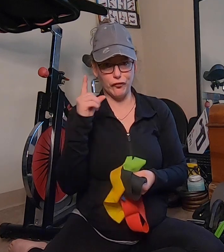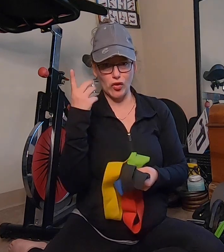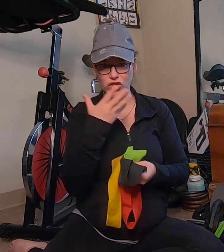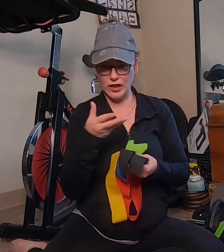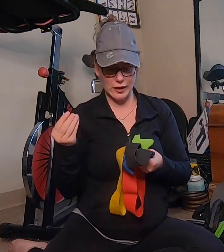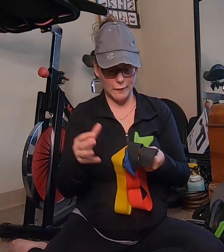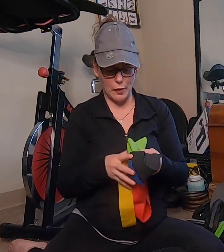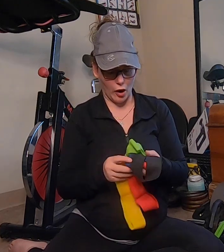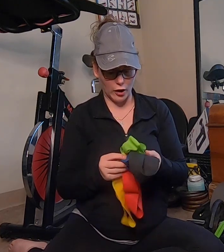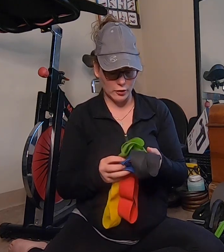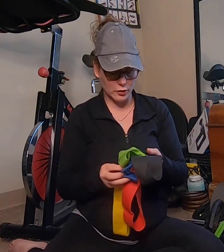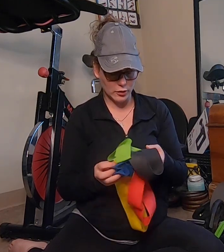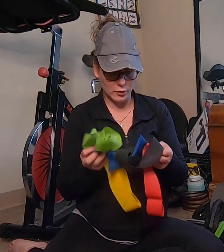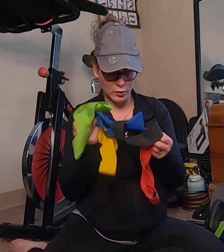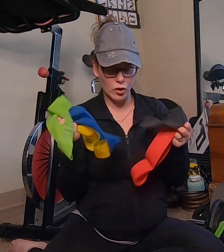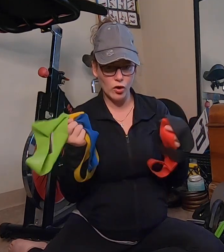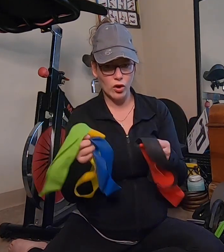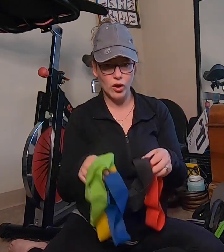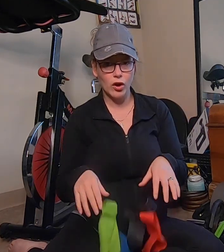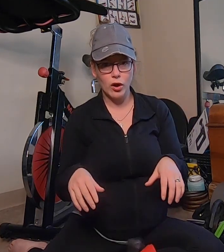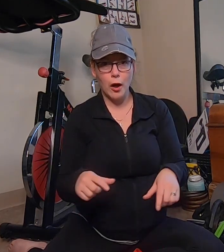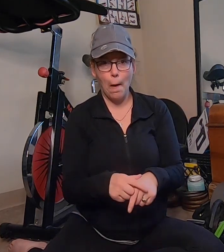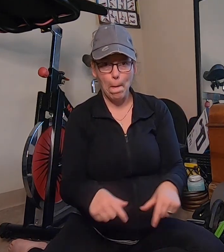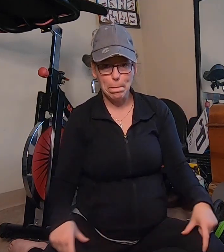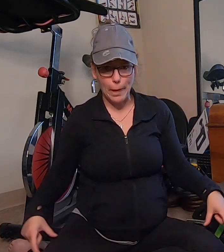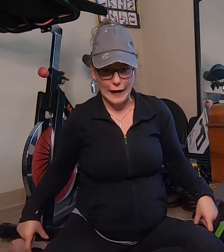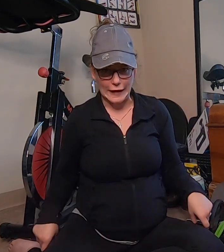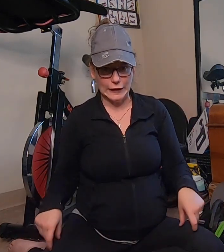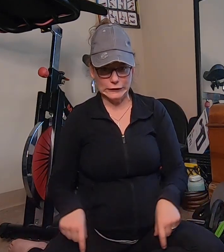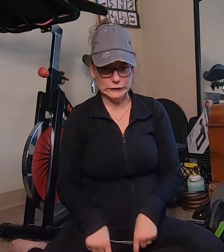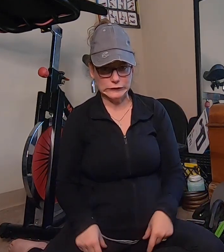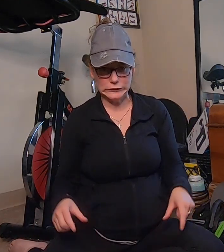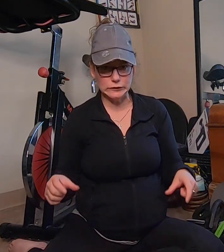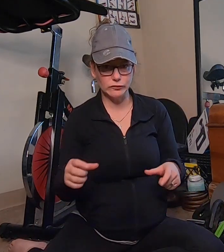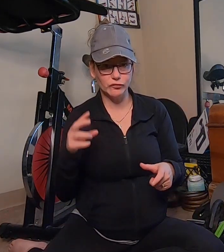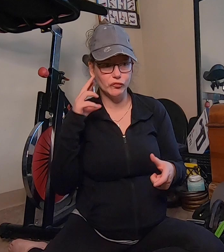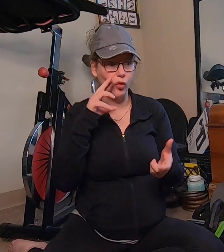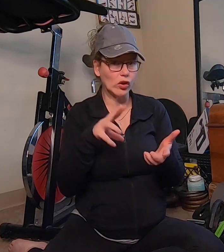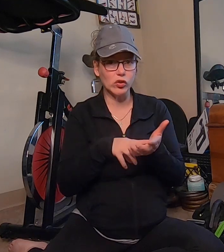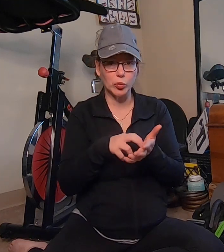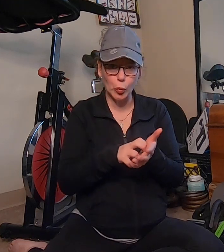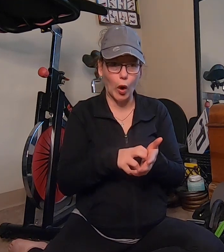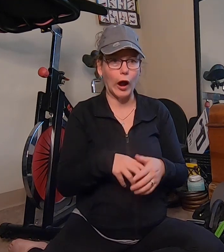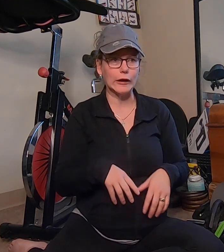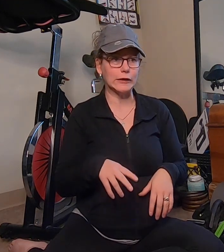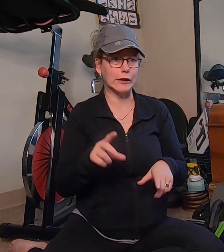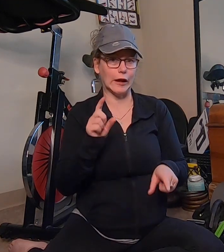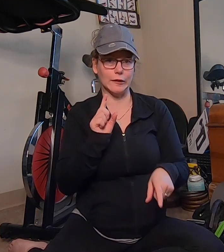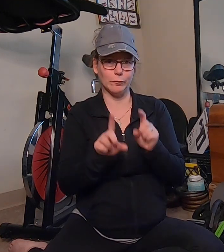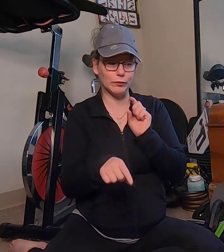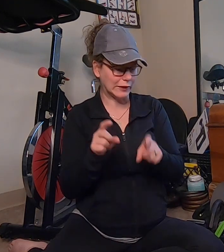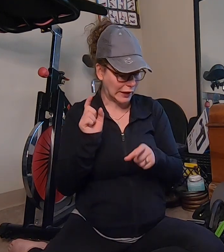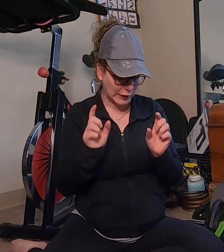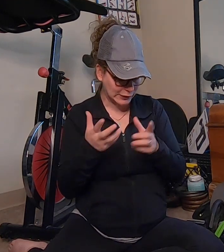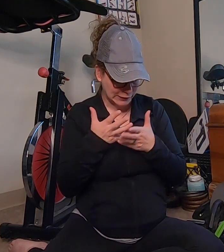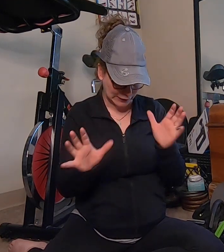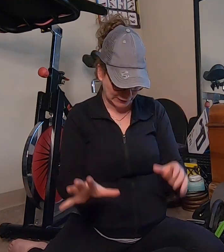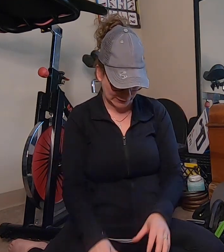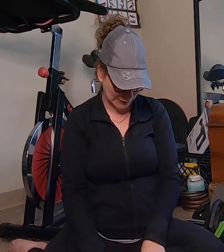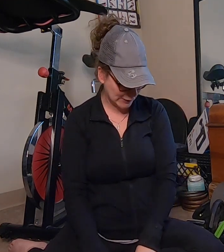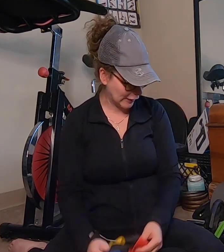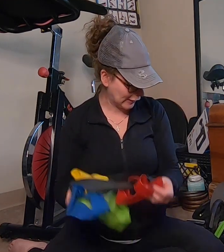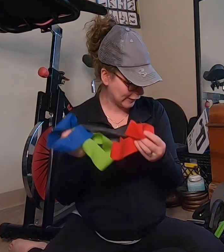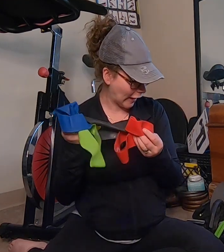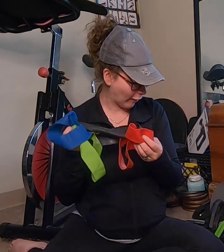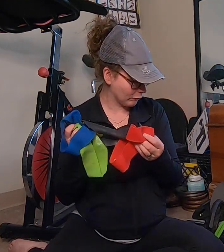first thing I bought bands for a squat then kicking things like that